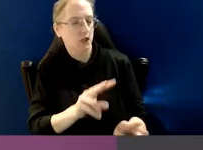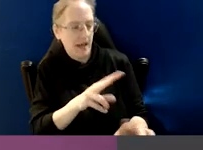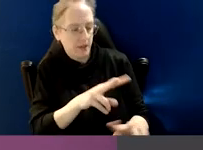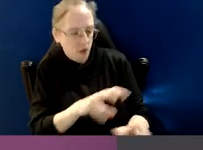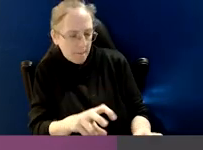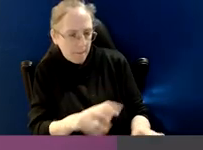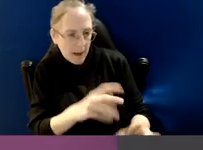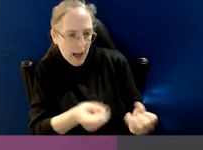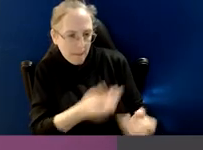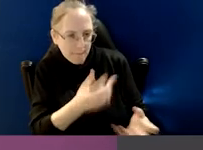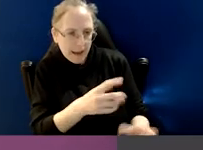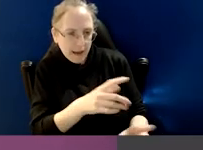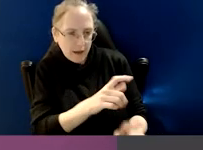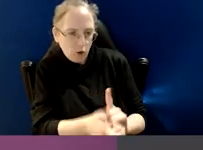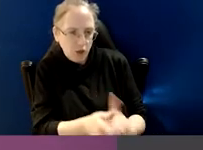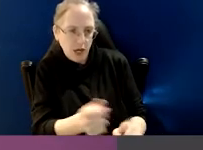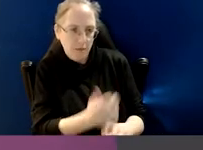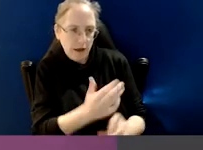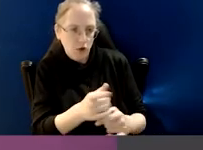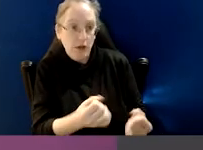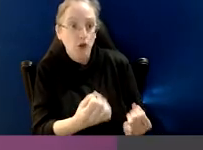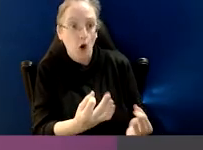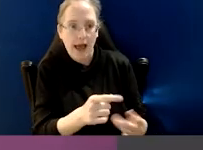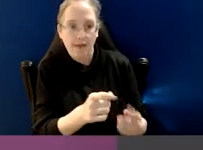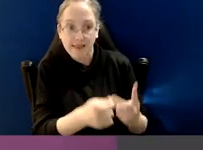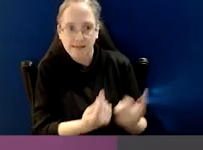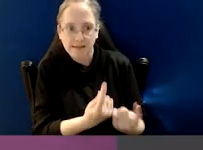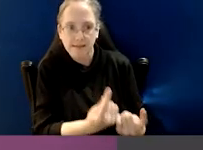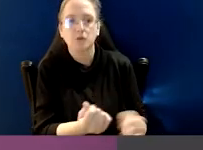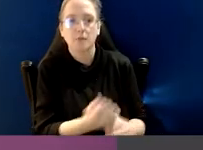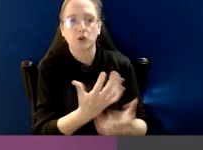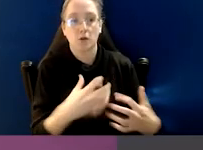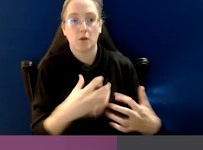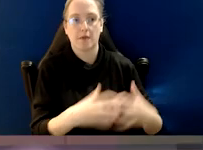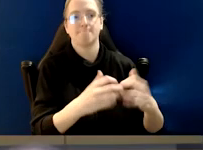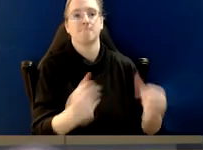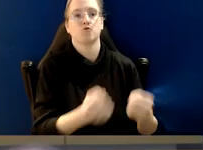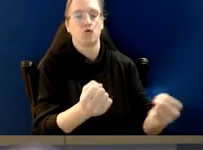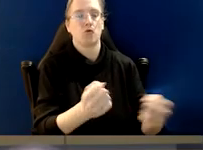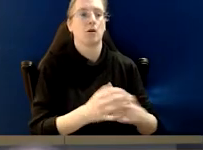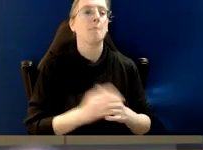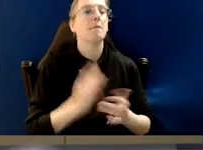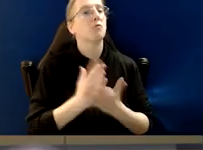but I think ultimately so much depends on the culture and so much depends on leadership. It's about setting the standard,